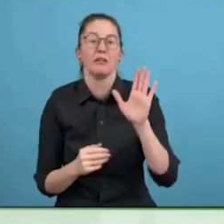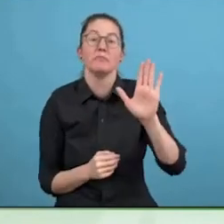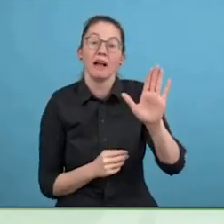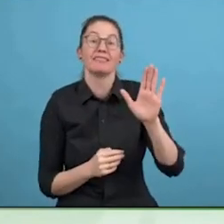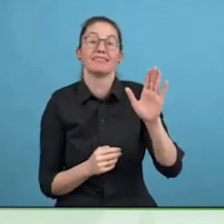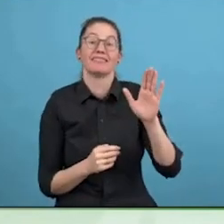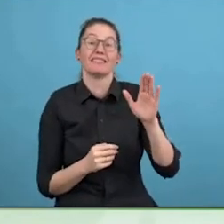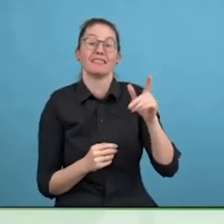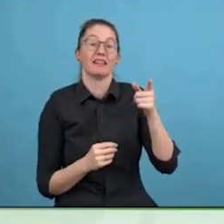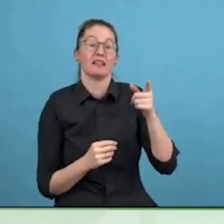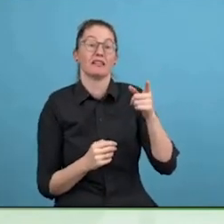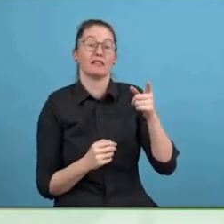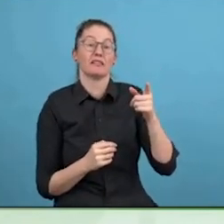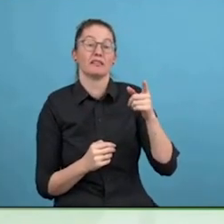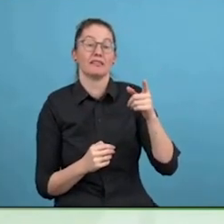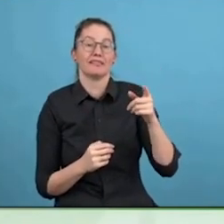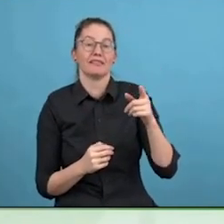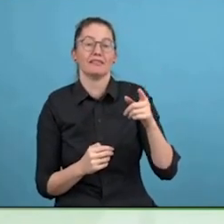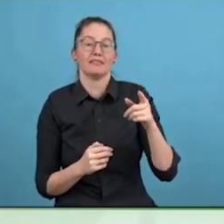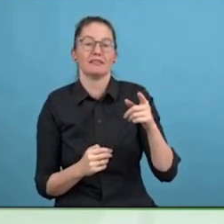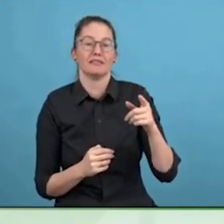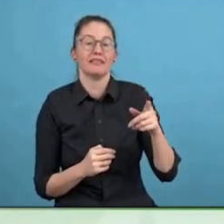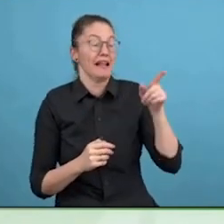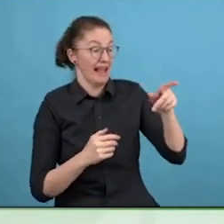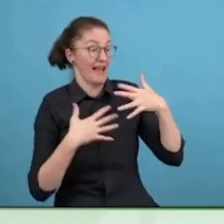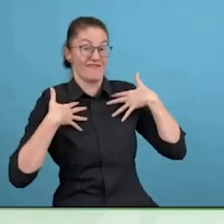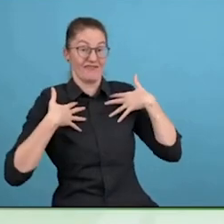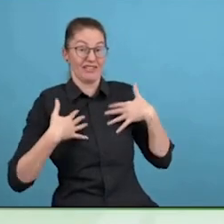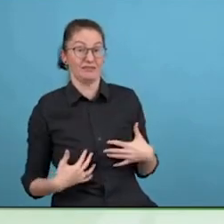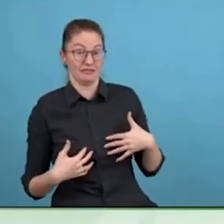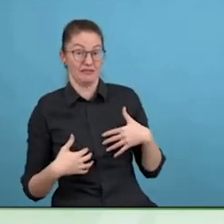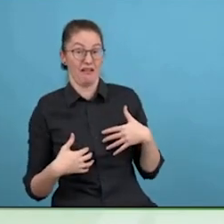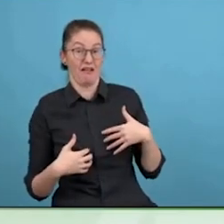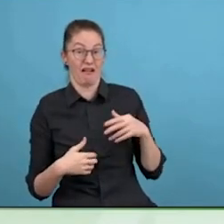started to discover such grassroots innovation, I think we have the